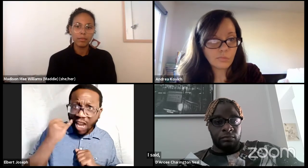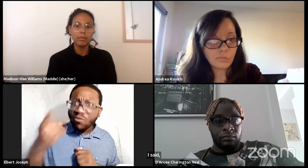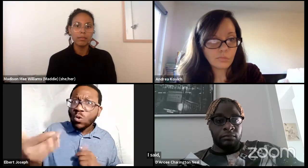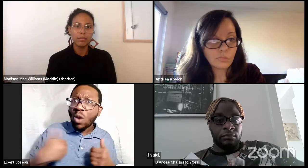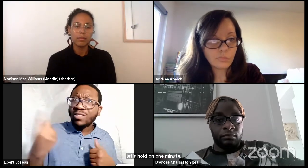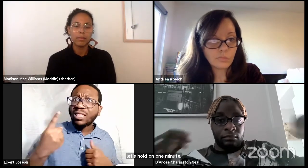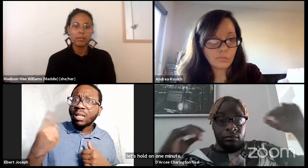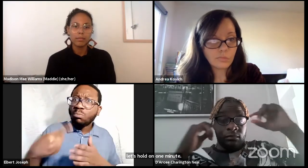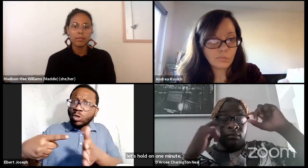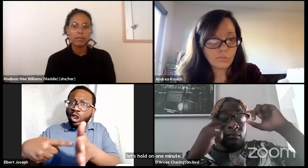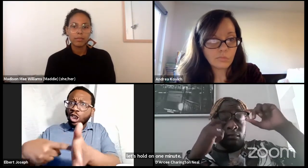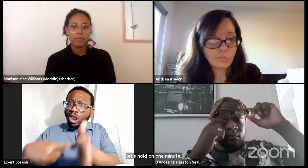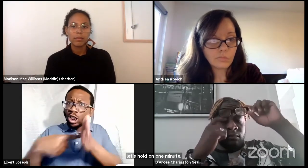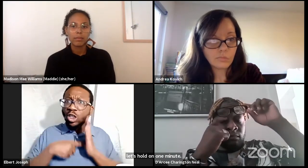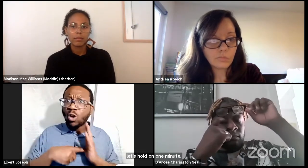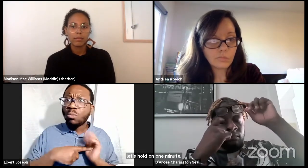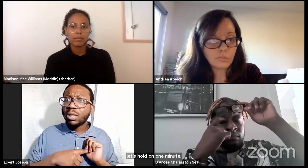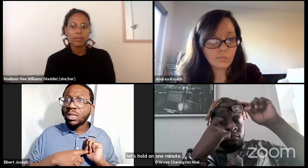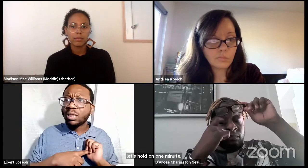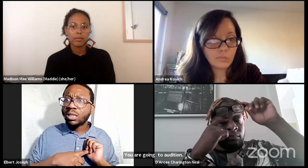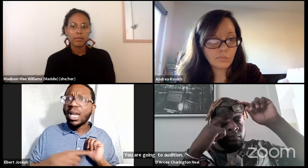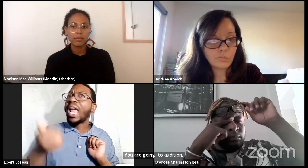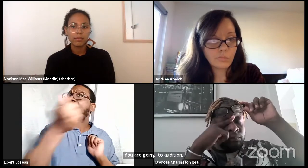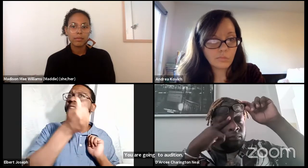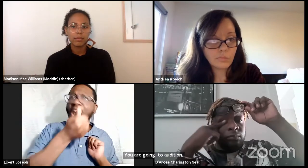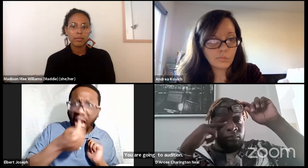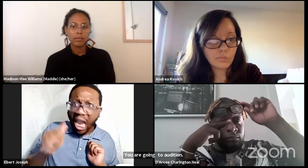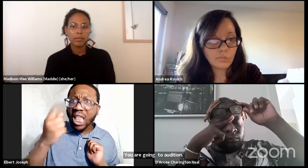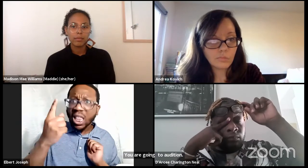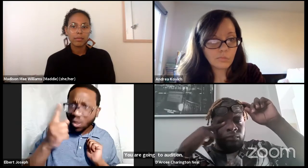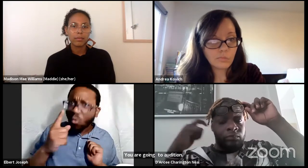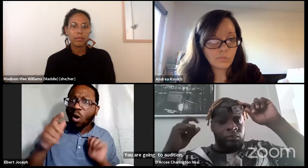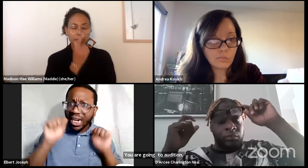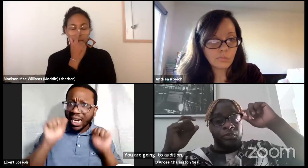You have something special. You have something to show.